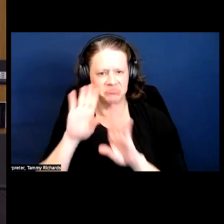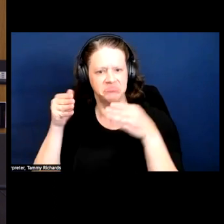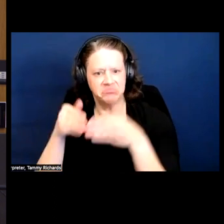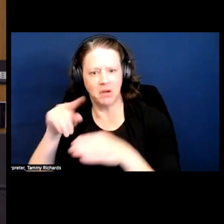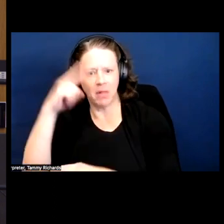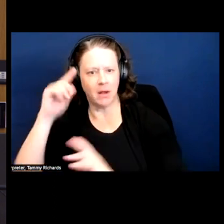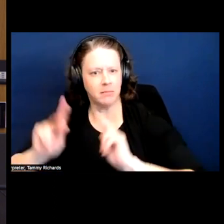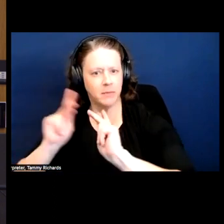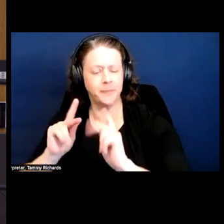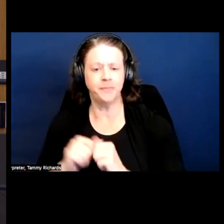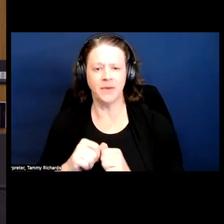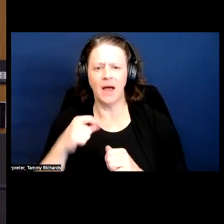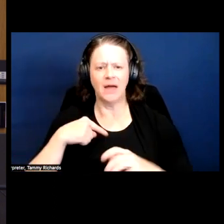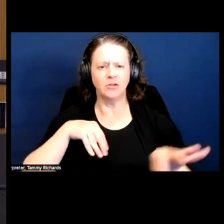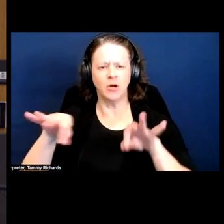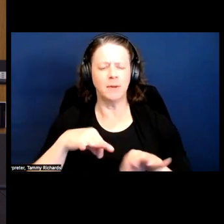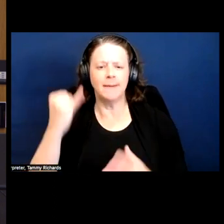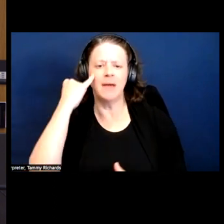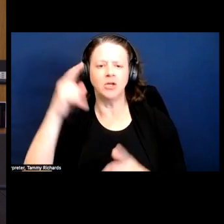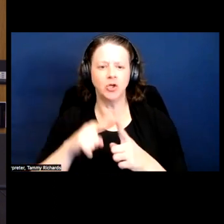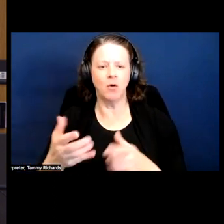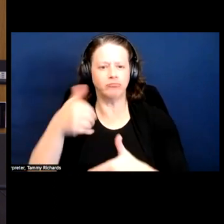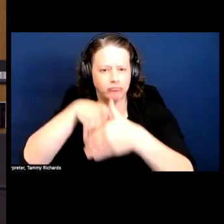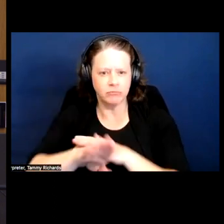The way I describe it in the book is imagine you have come into my living room and I am